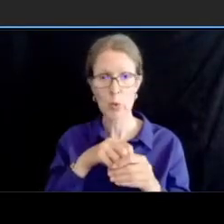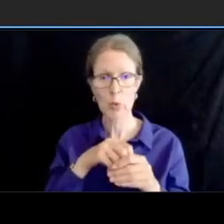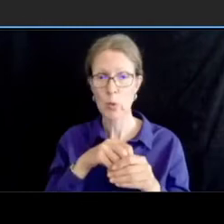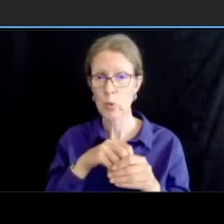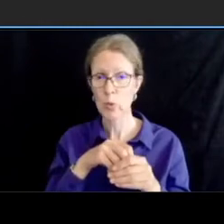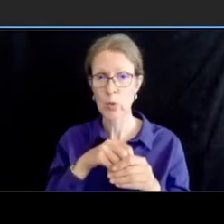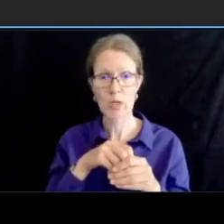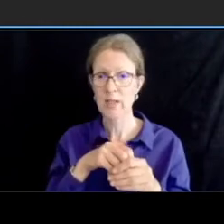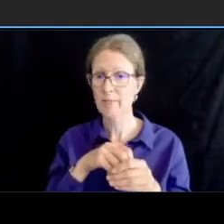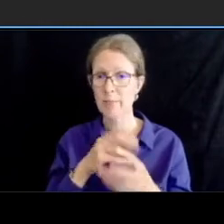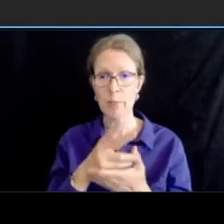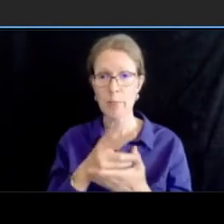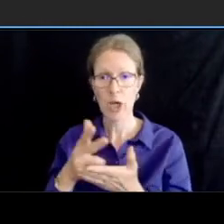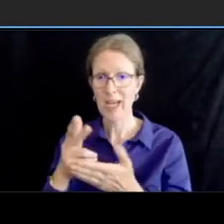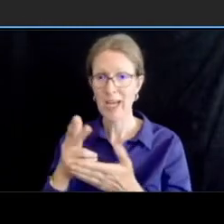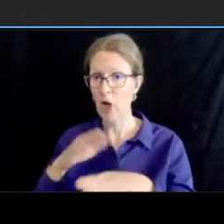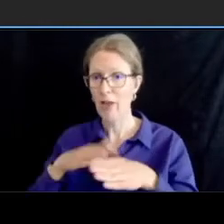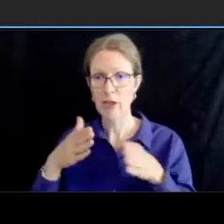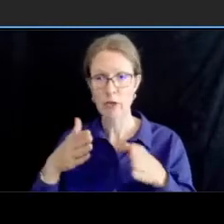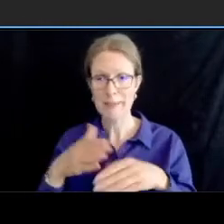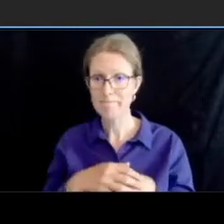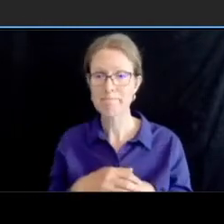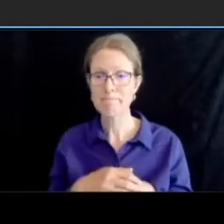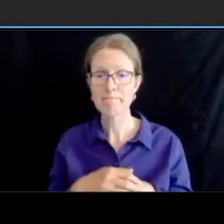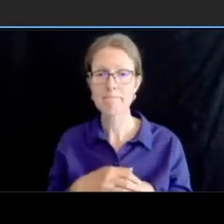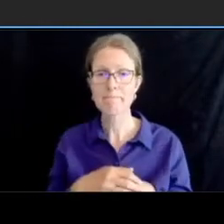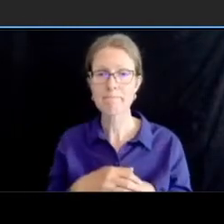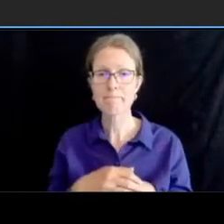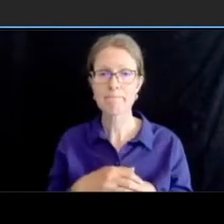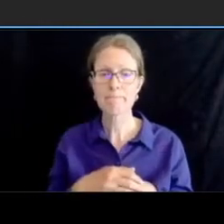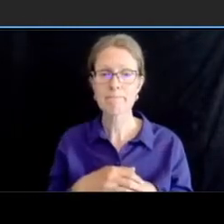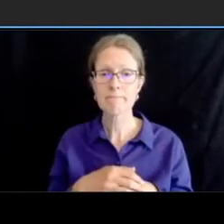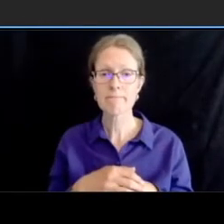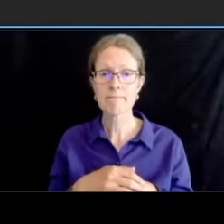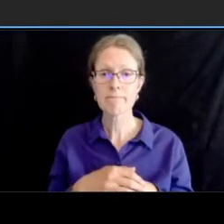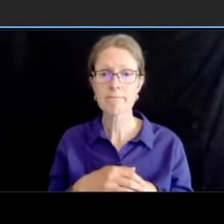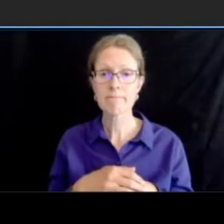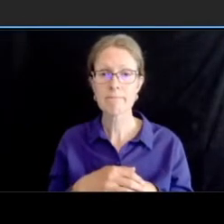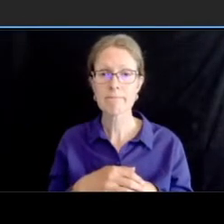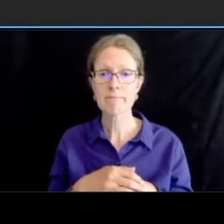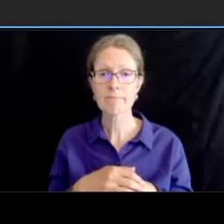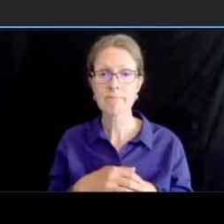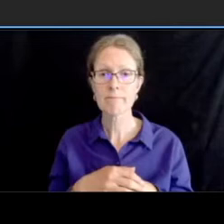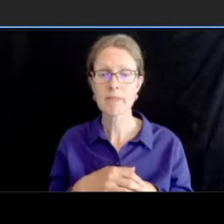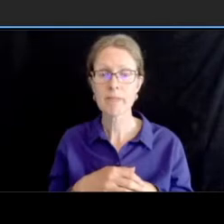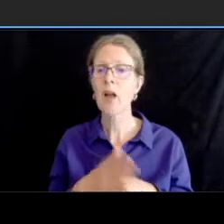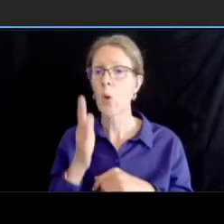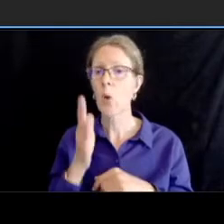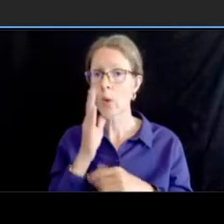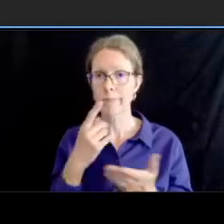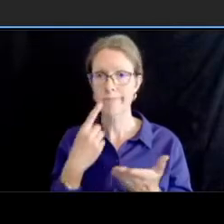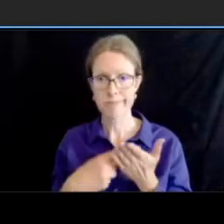again that'll be fully vetted and uh developed further in the optimization study